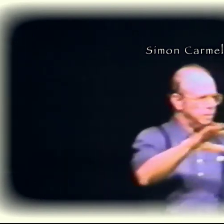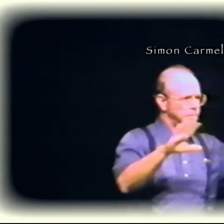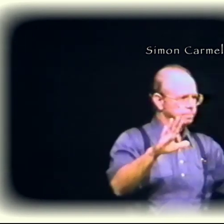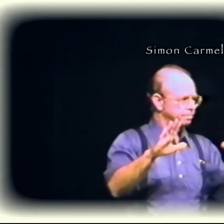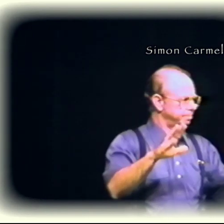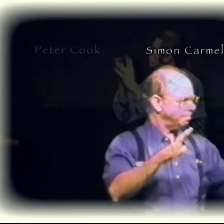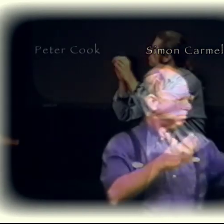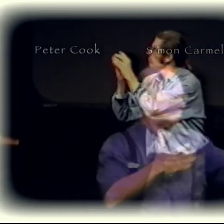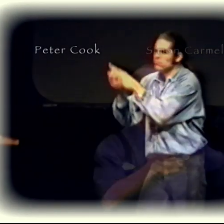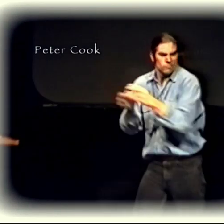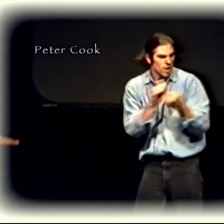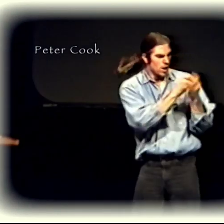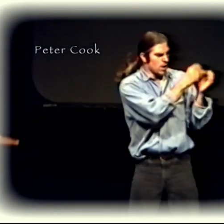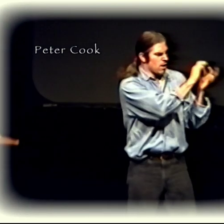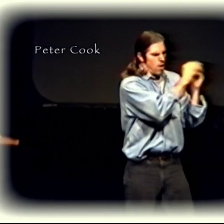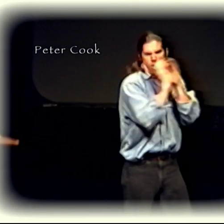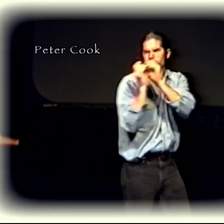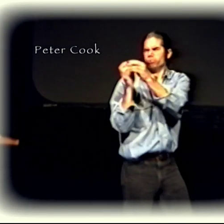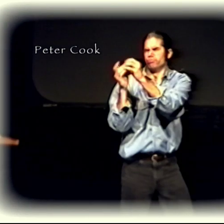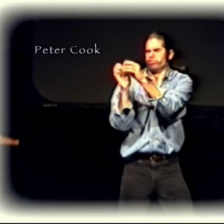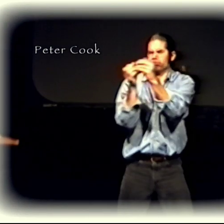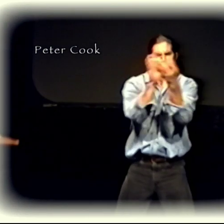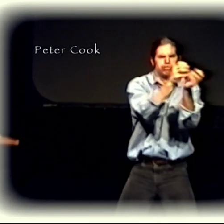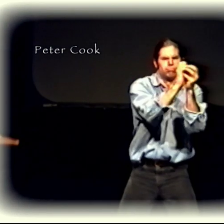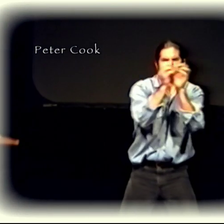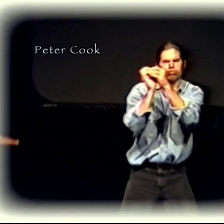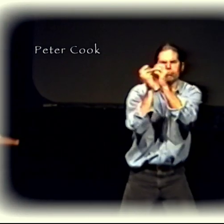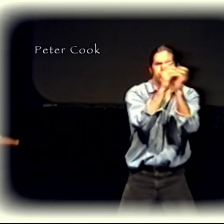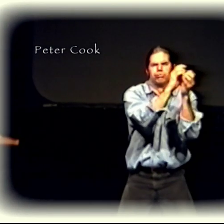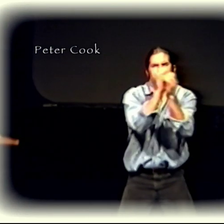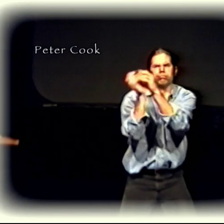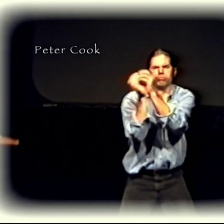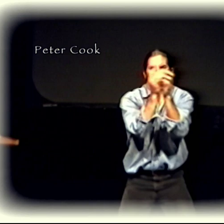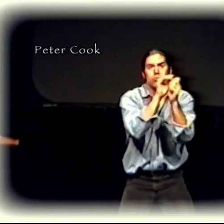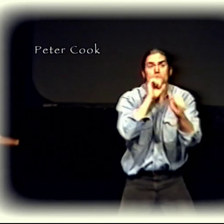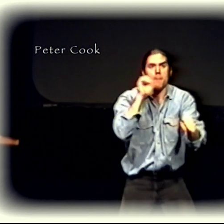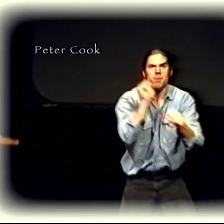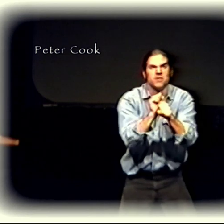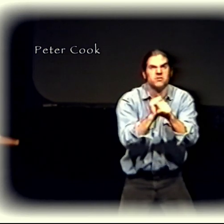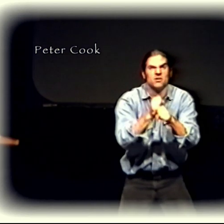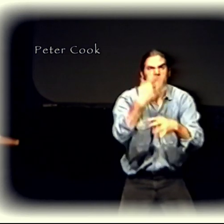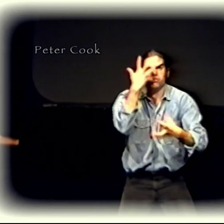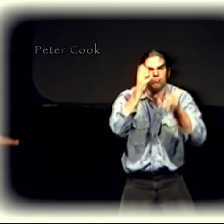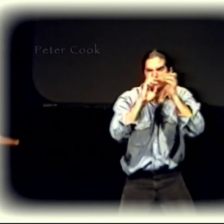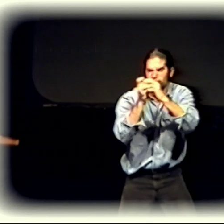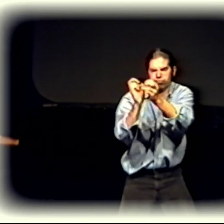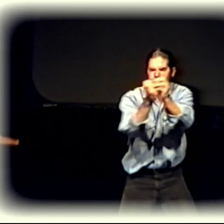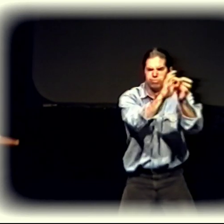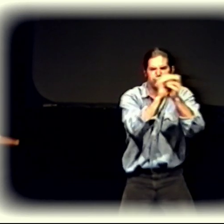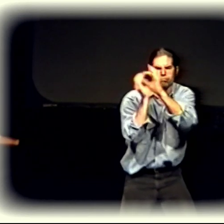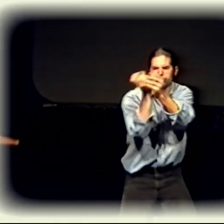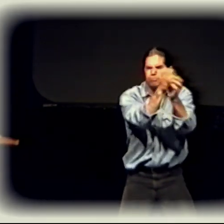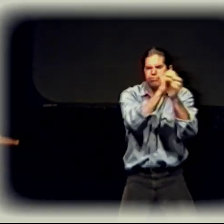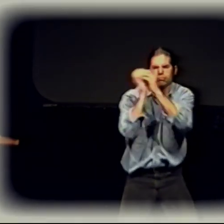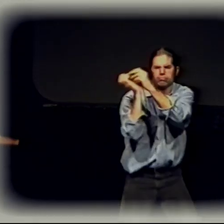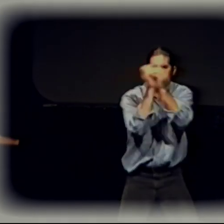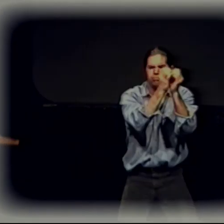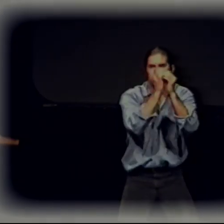and, I guess we had no way of knowing it, but that special moment in Rochester history was over.